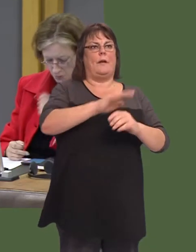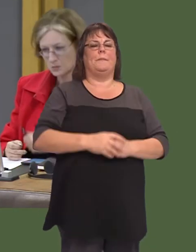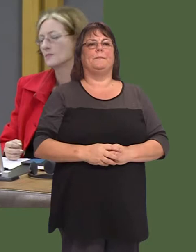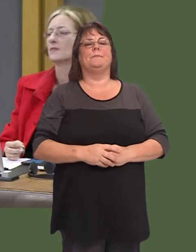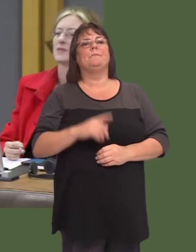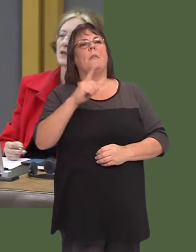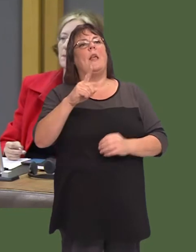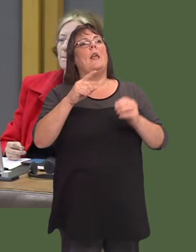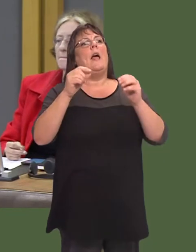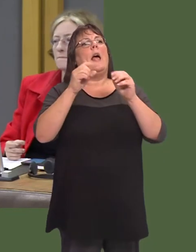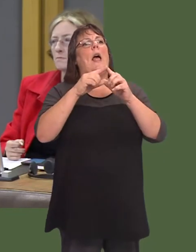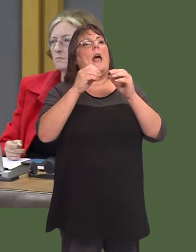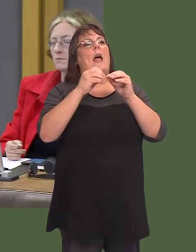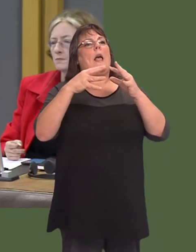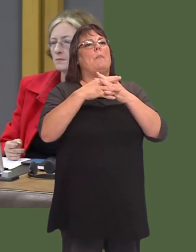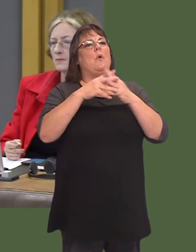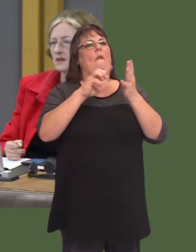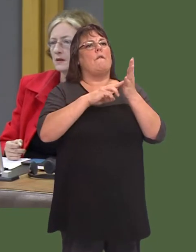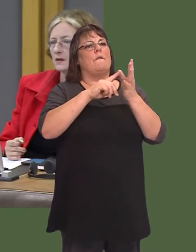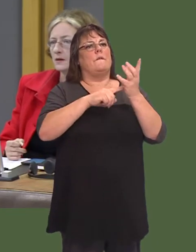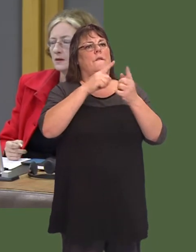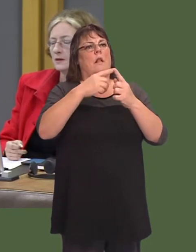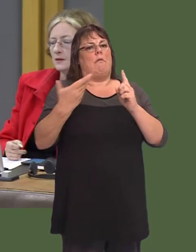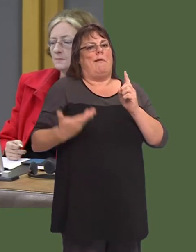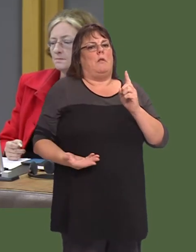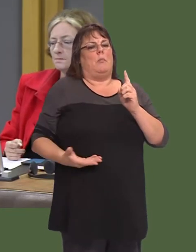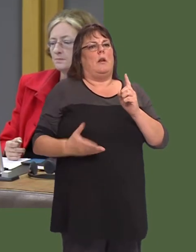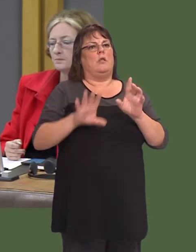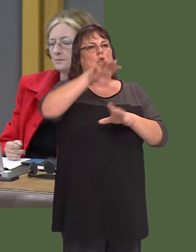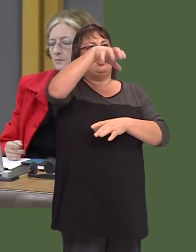Given that the Ebbw Vale enterprise zone has been in operation now for quite a number of